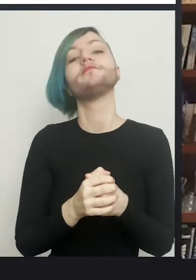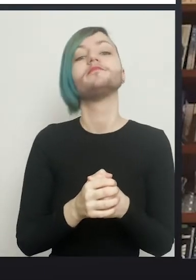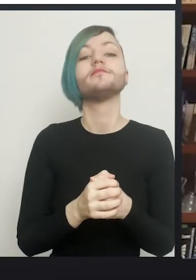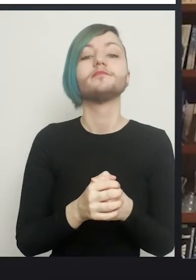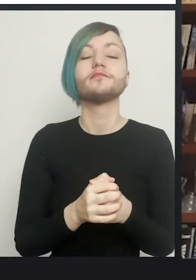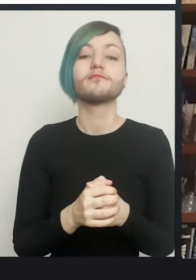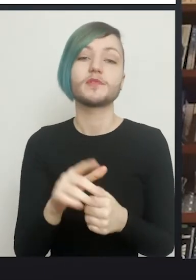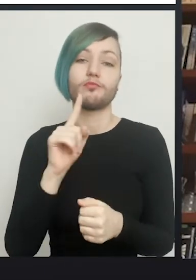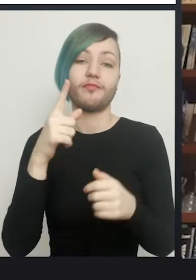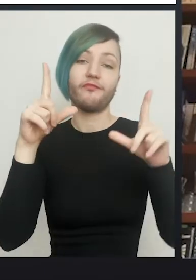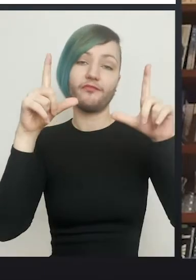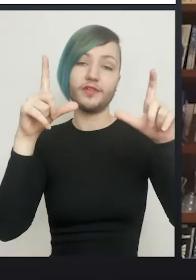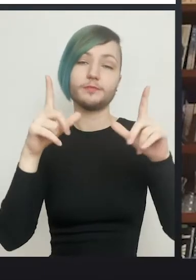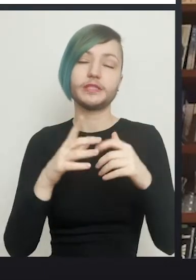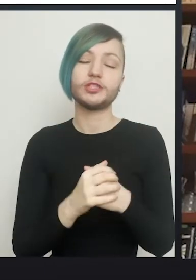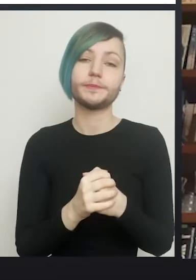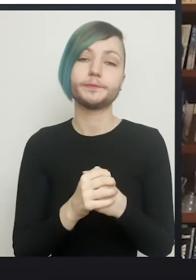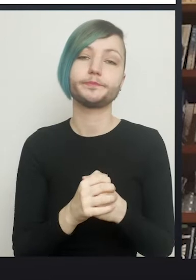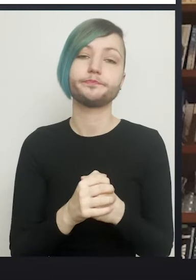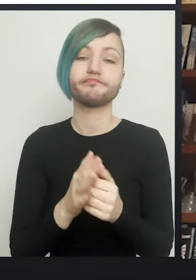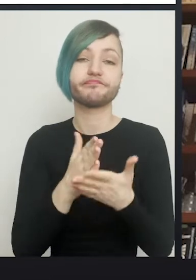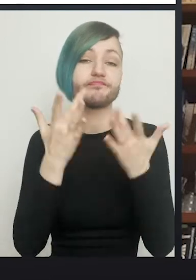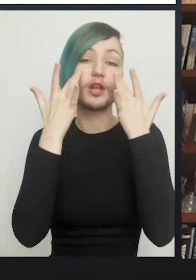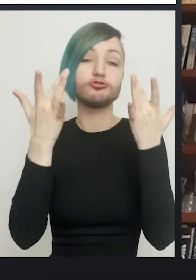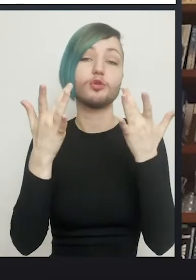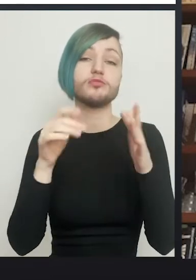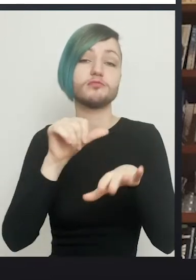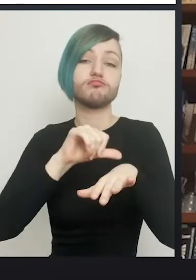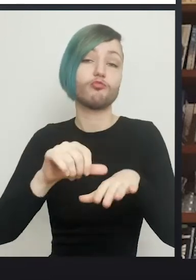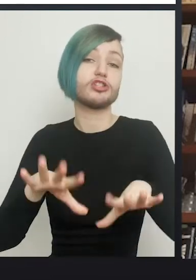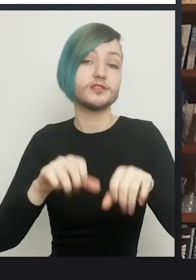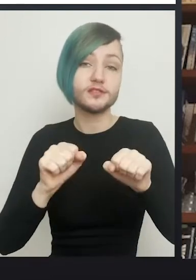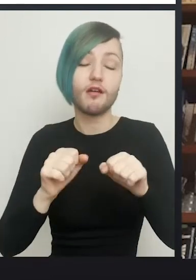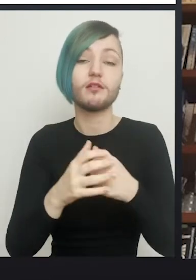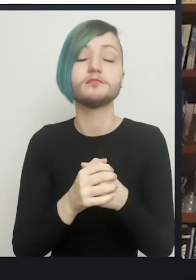The first of the slides just shows the beginning of the operation when an incision is made